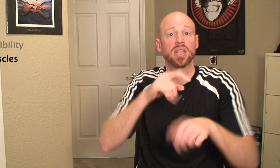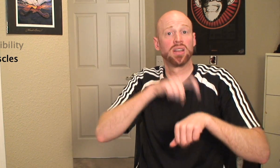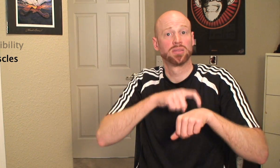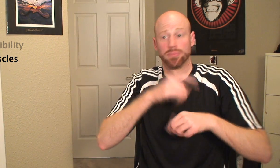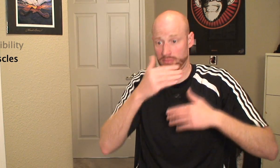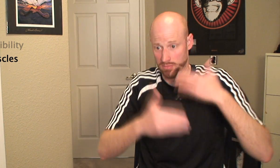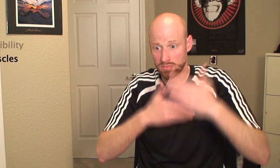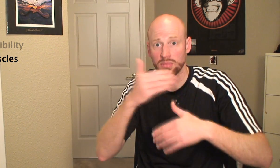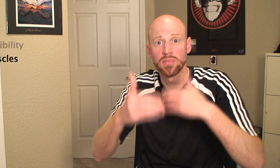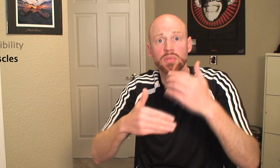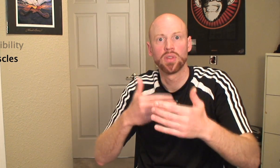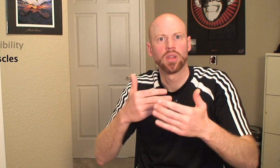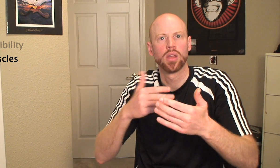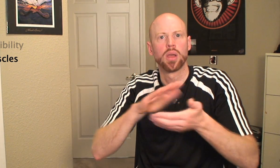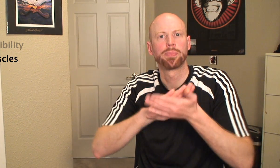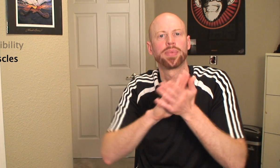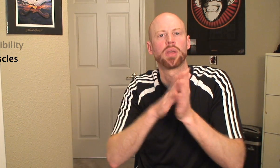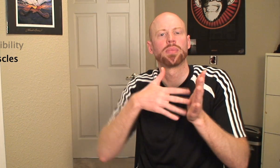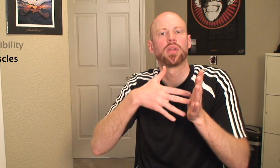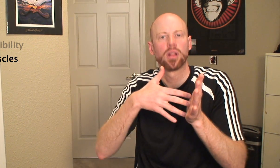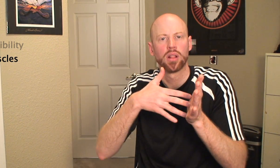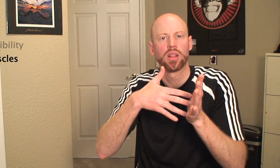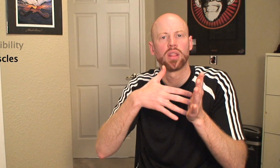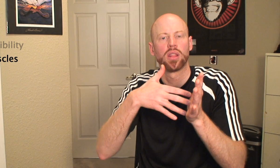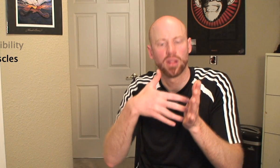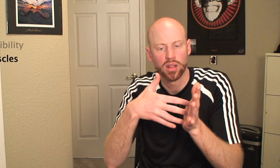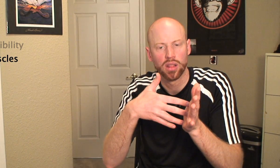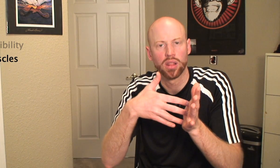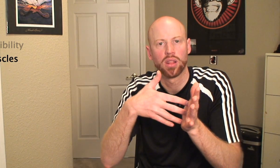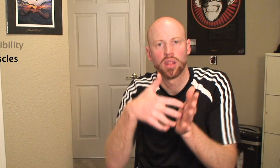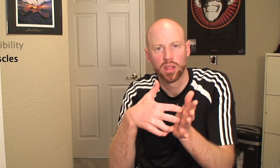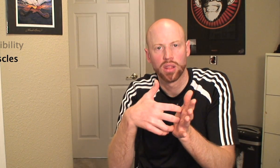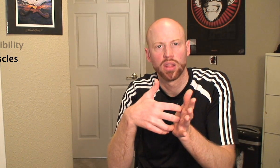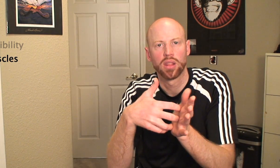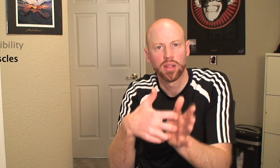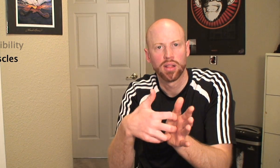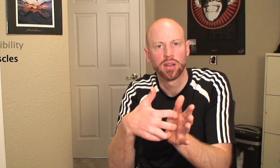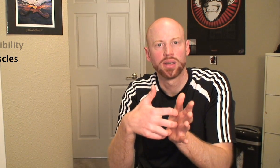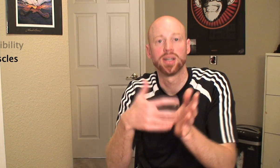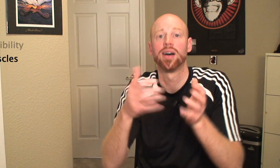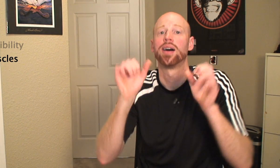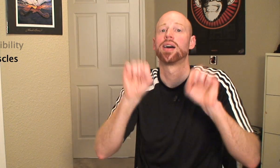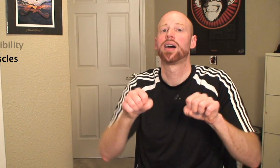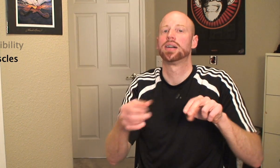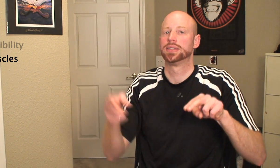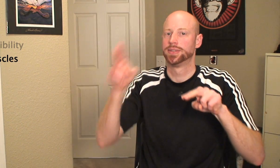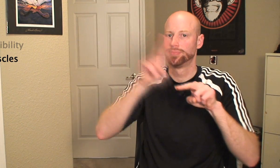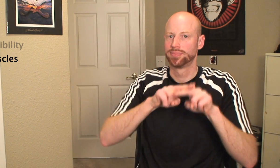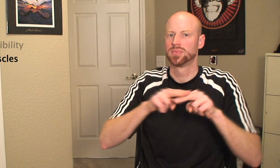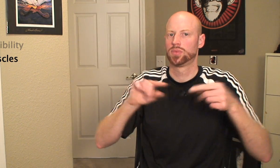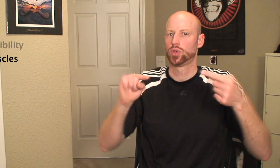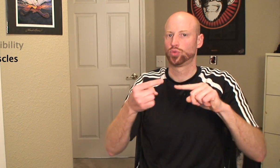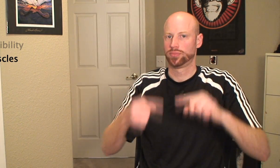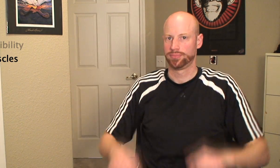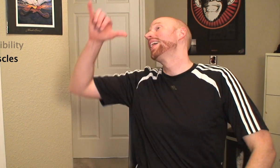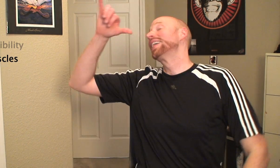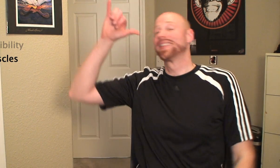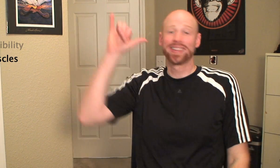Over time those muscles atrophy, increasing the potential for injury.